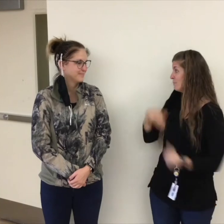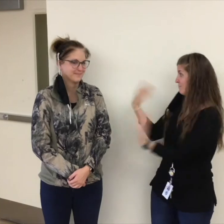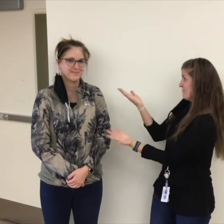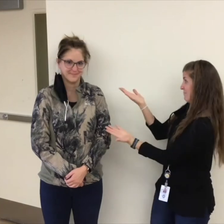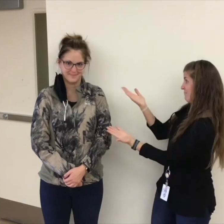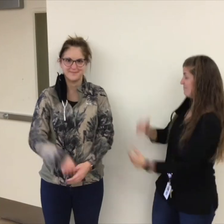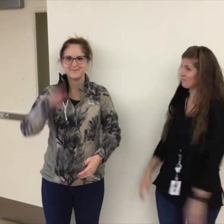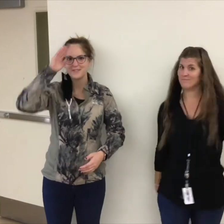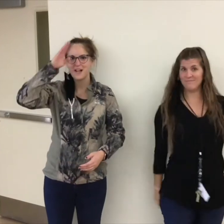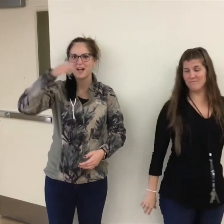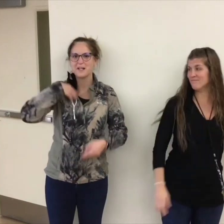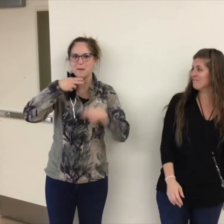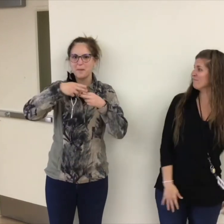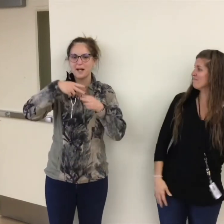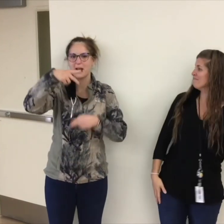How about you?